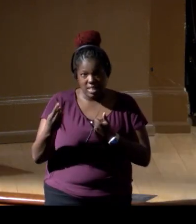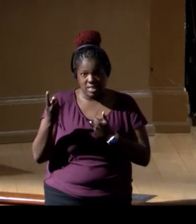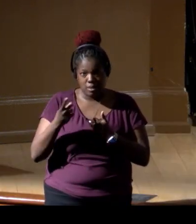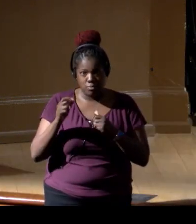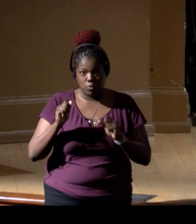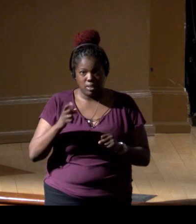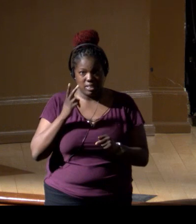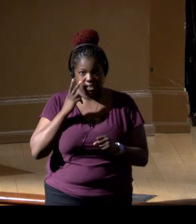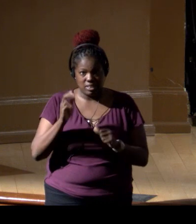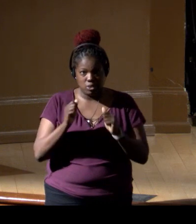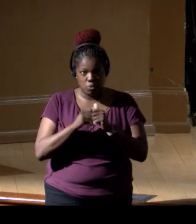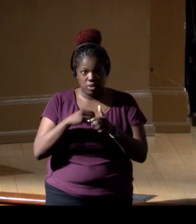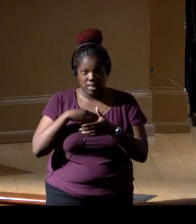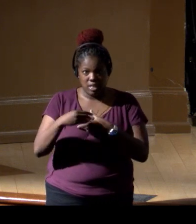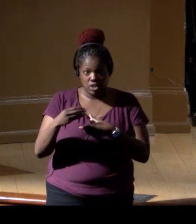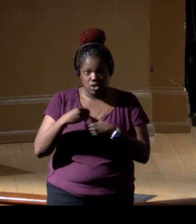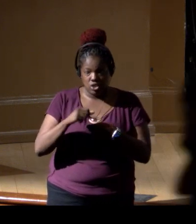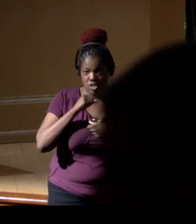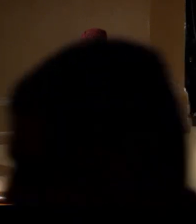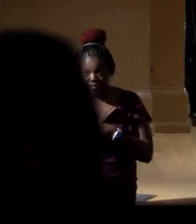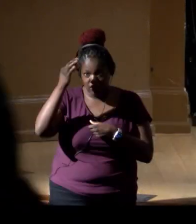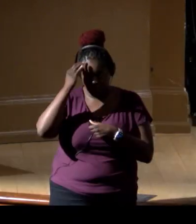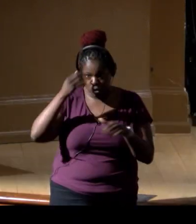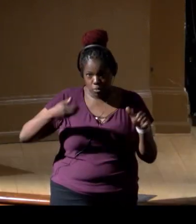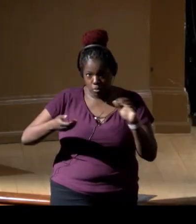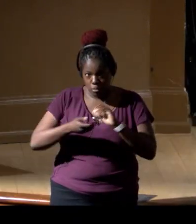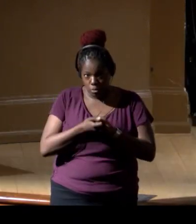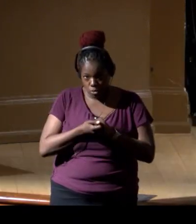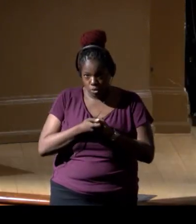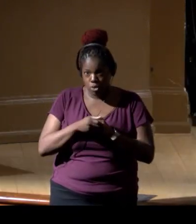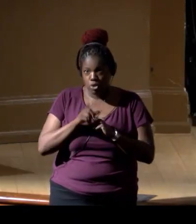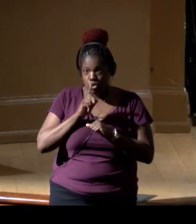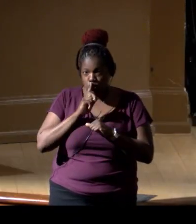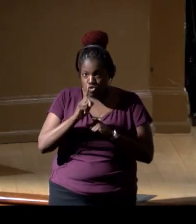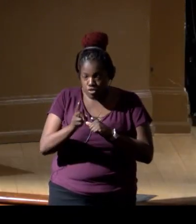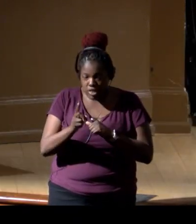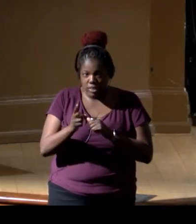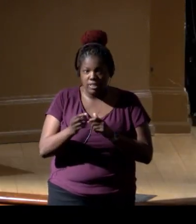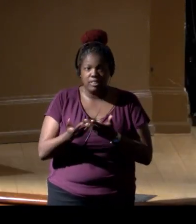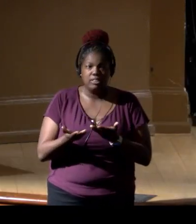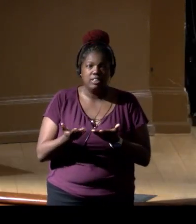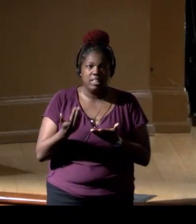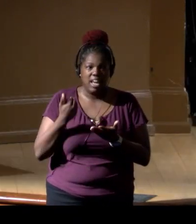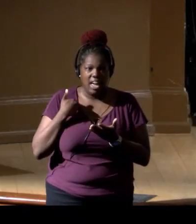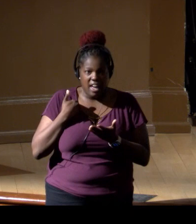with our external non-federal partners to really gain that momentum within the federal government